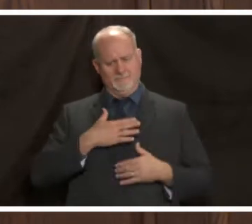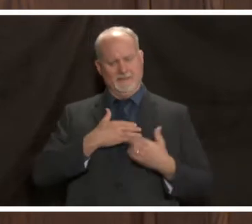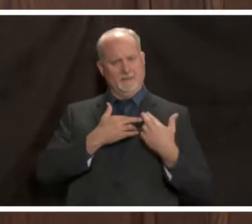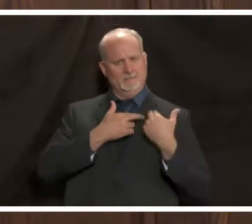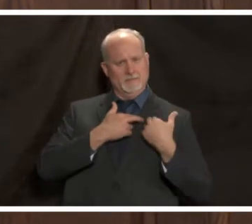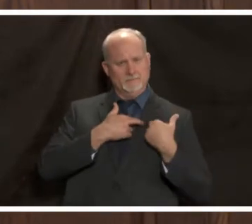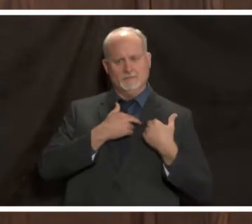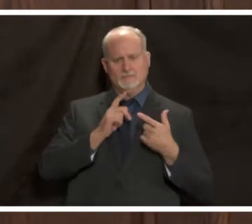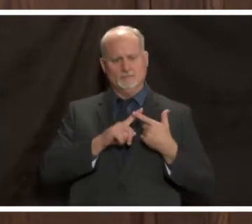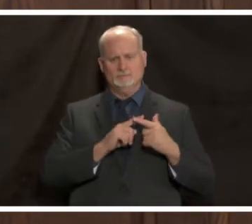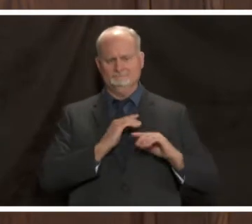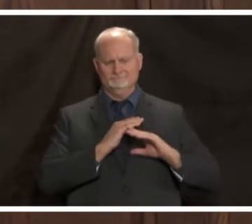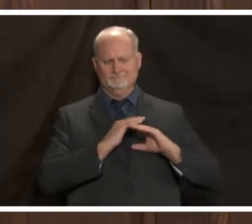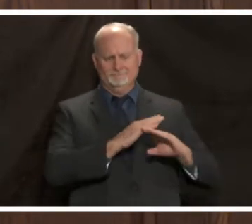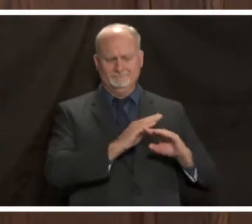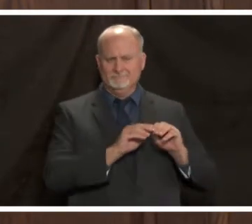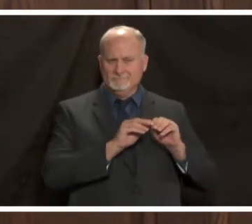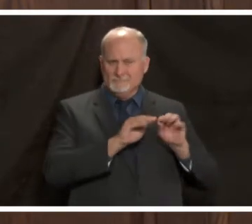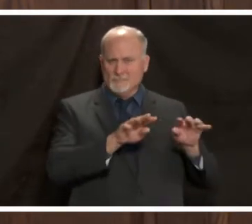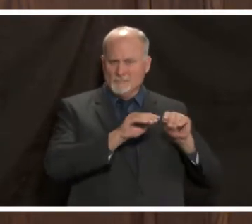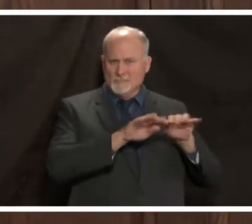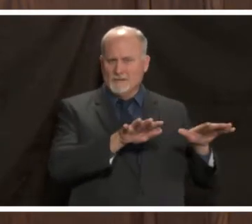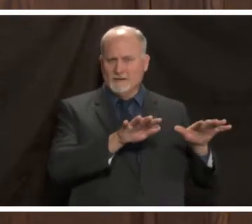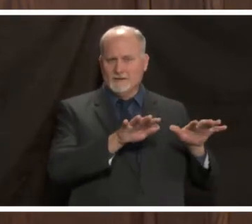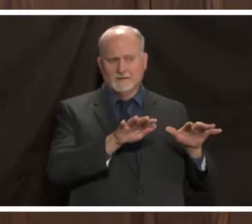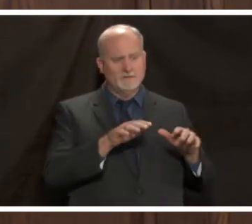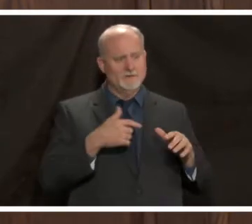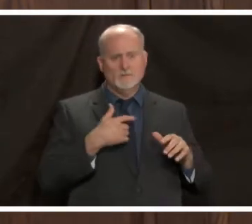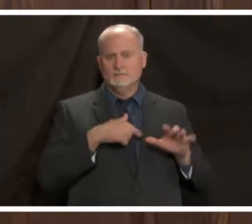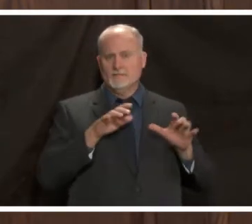the spread of the virus just like we've done several times in previous months